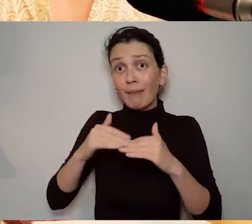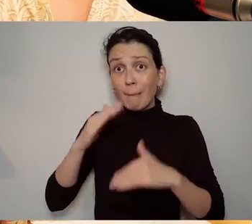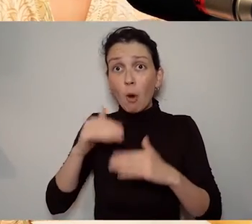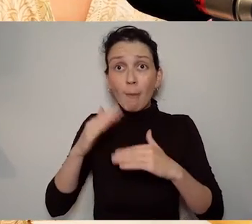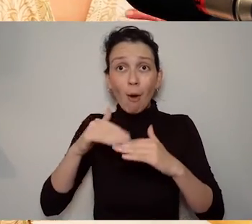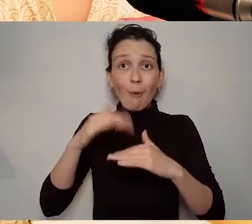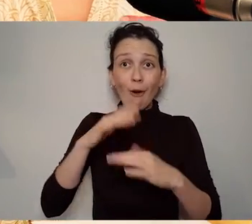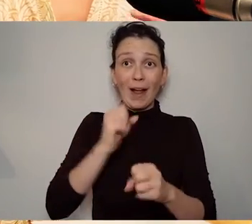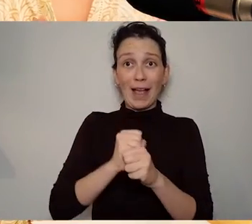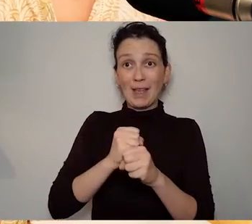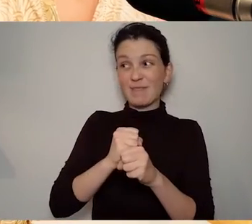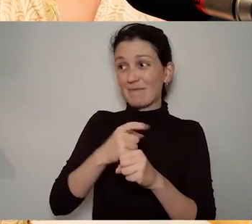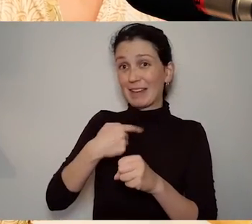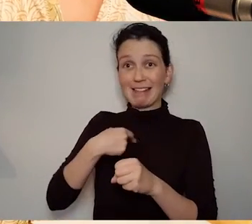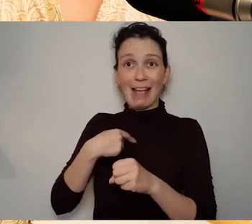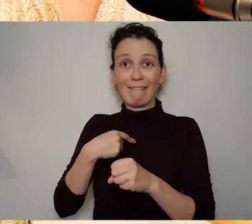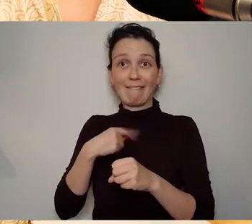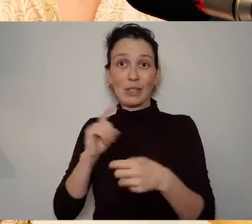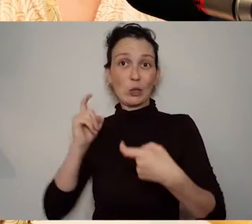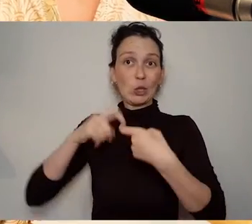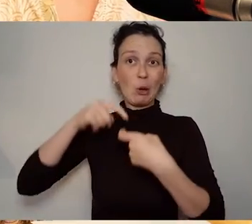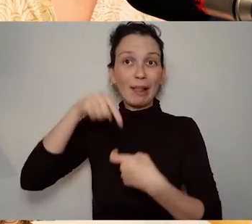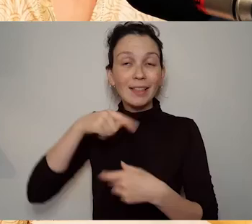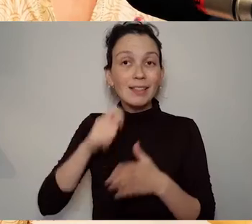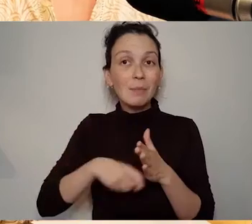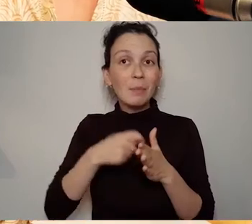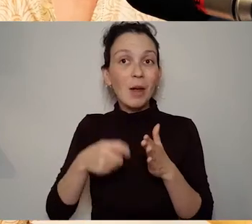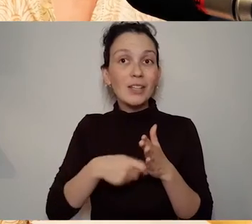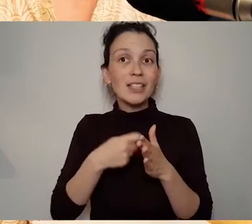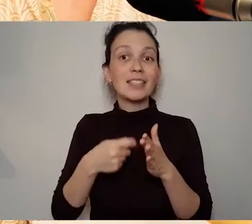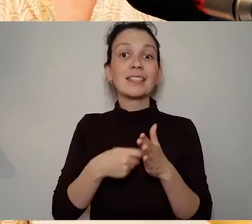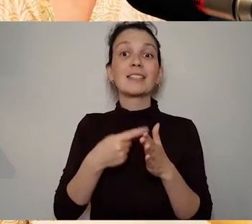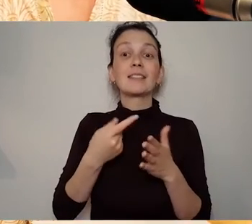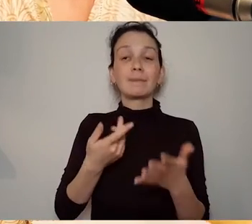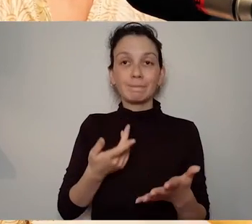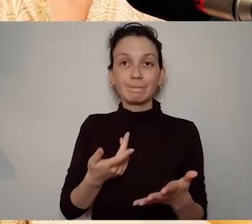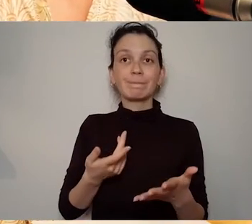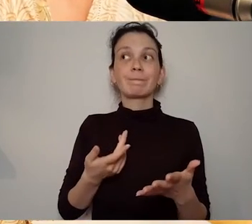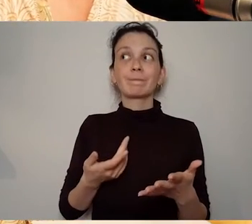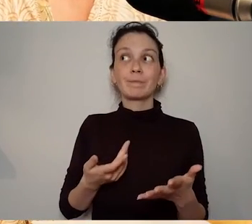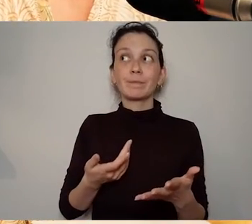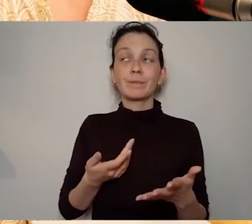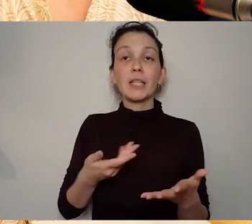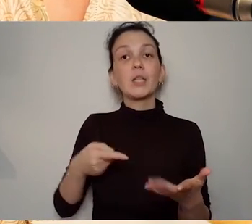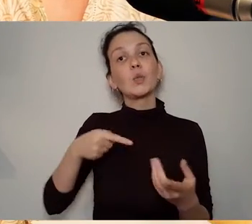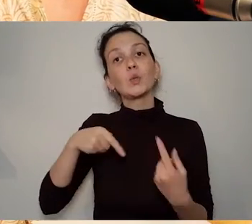about how important it is as academics that you go to conferences that you publish papers in academic